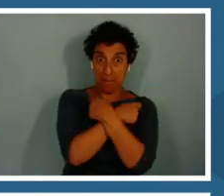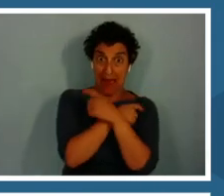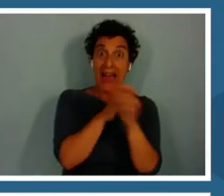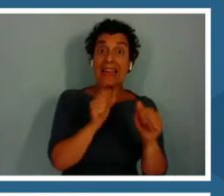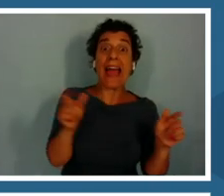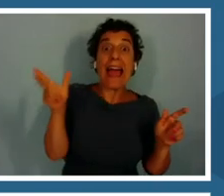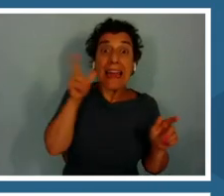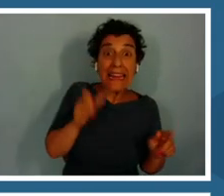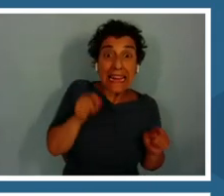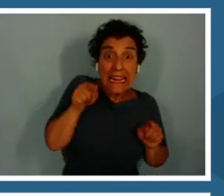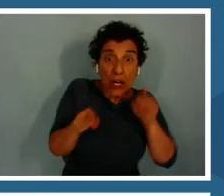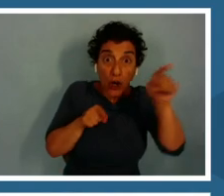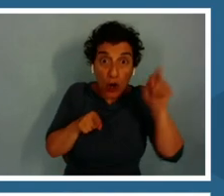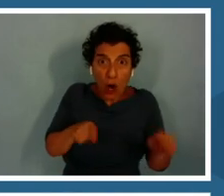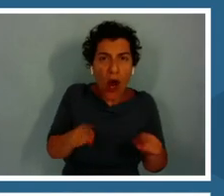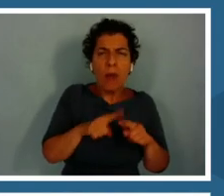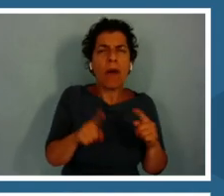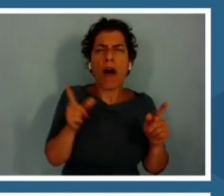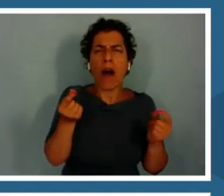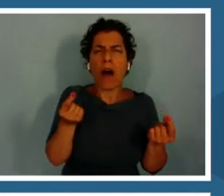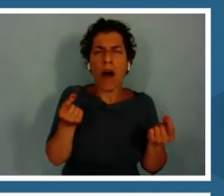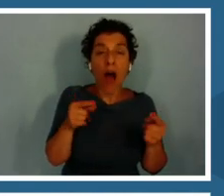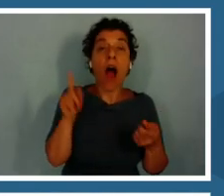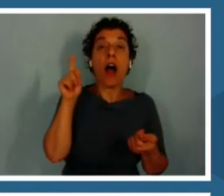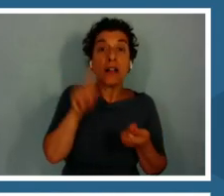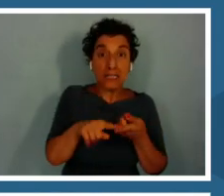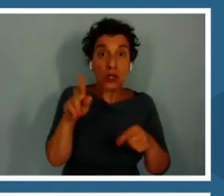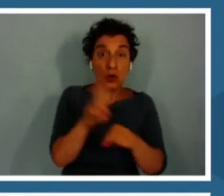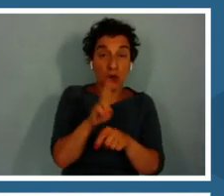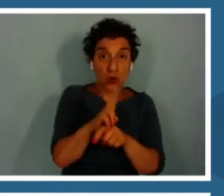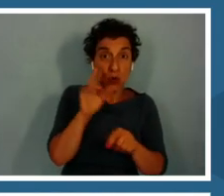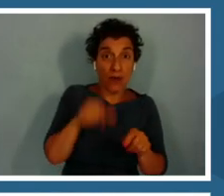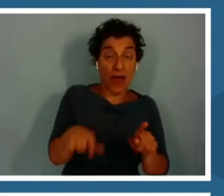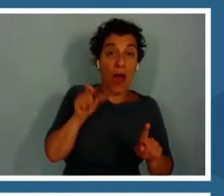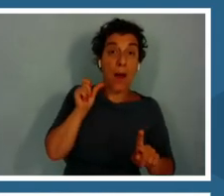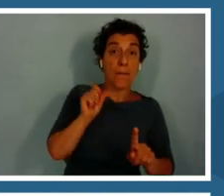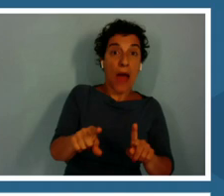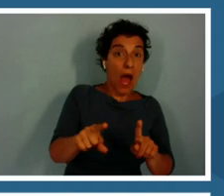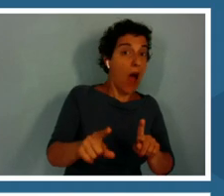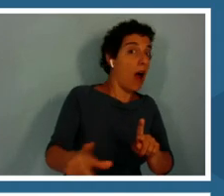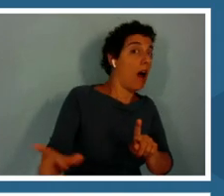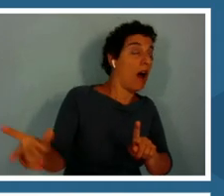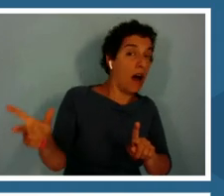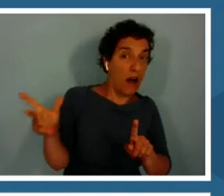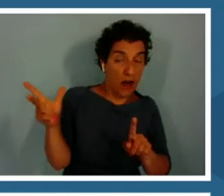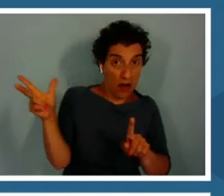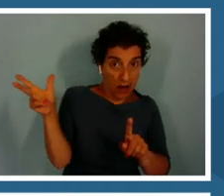sure about what they are until it uses echolocation, which clarifies what the prey is and that